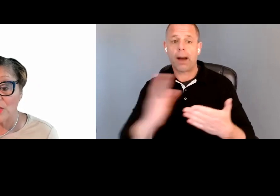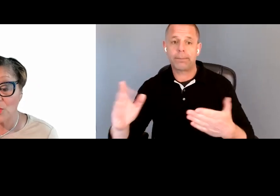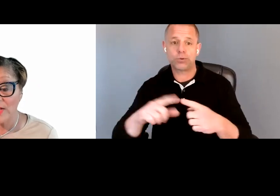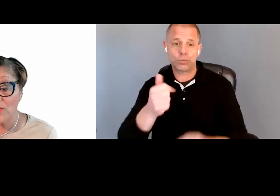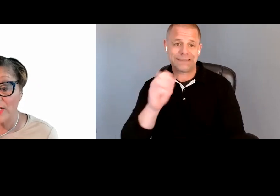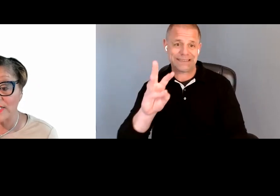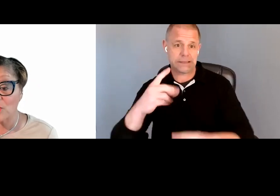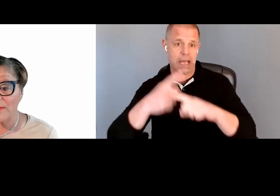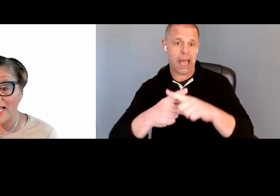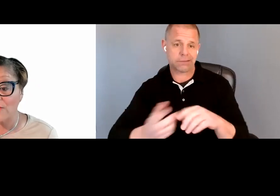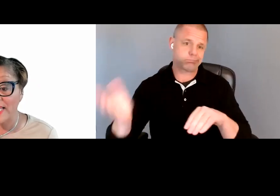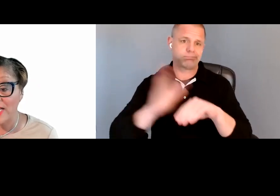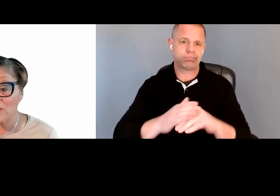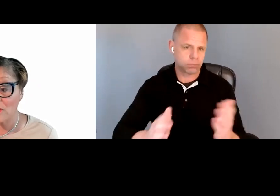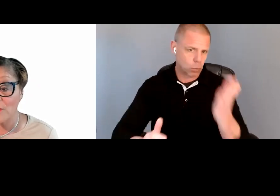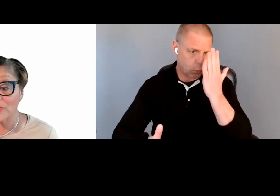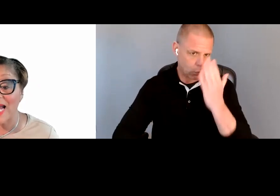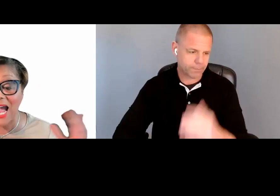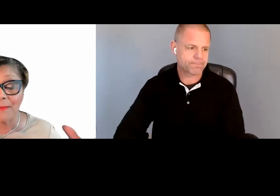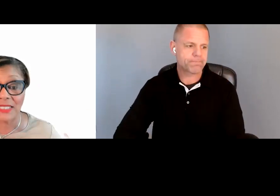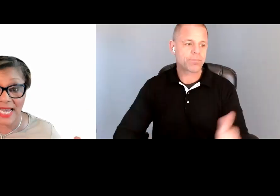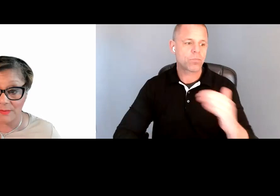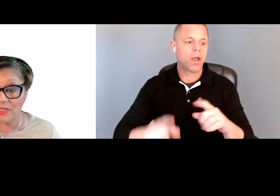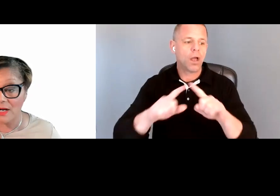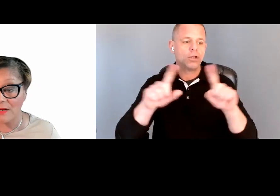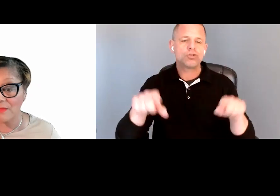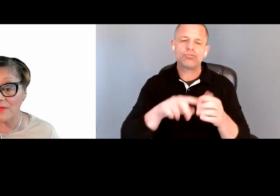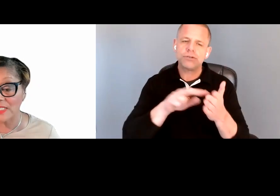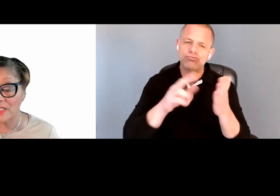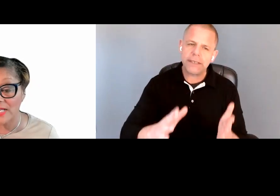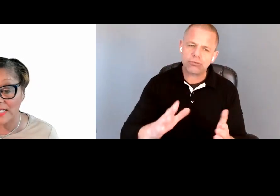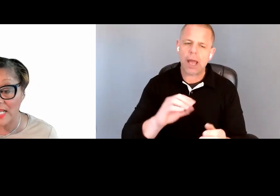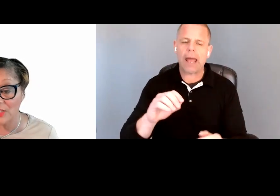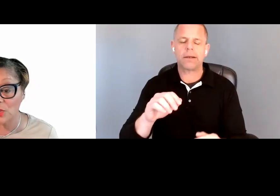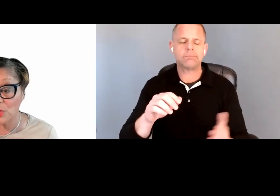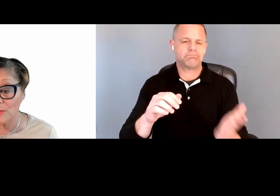Screen readers and screen magnifications are the most common types of assistive technologies used